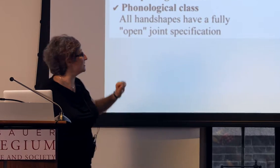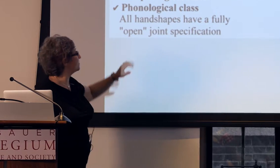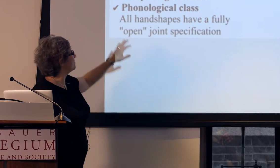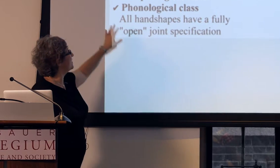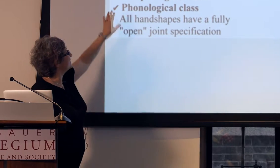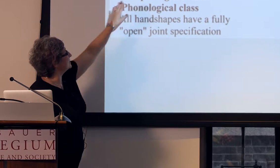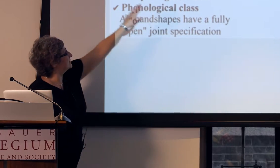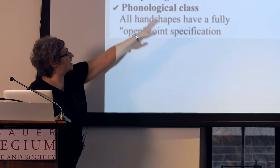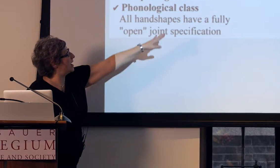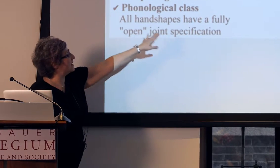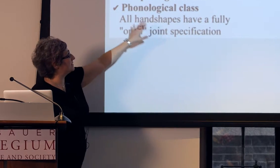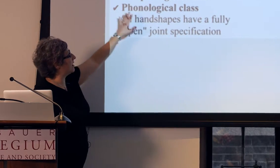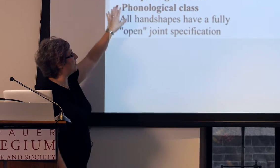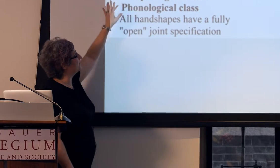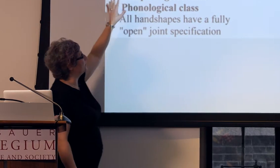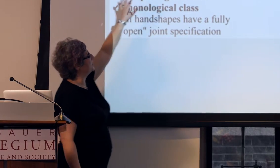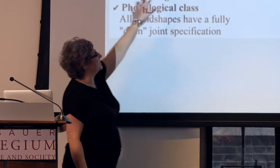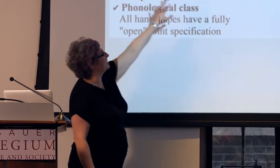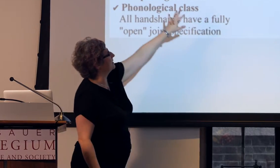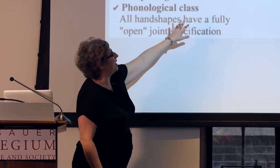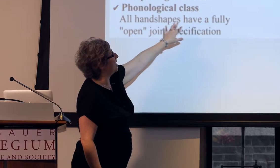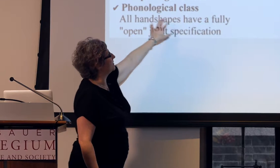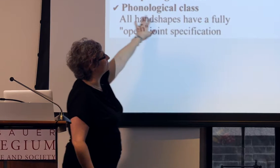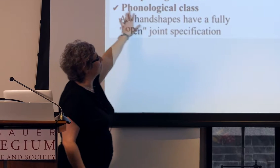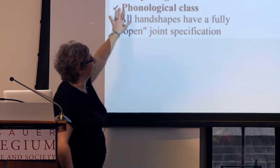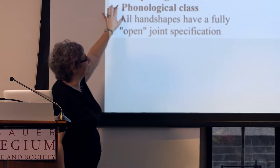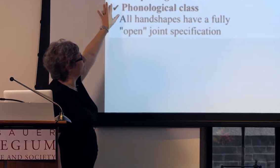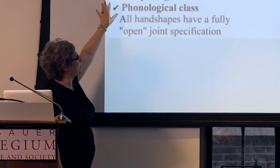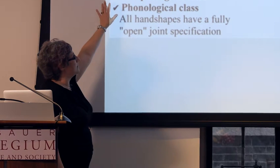So this is the kind of combination of features